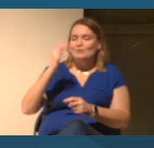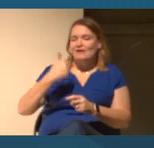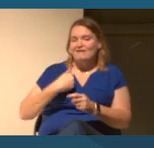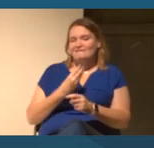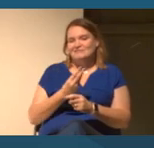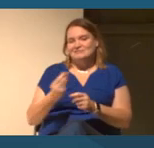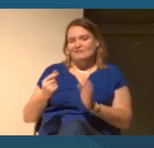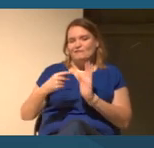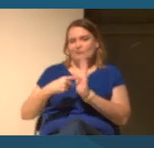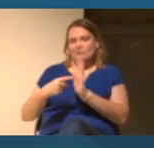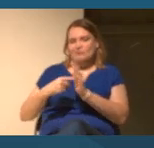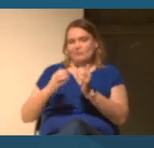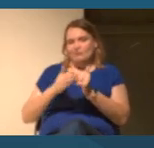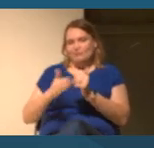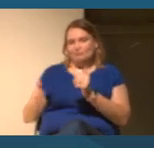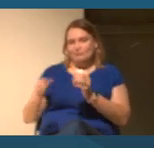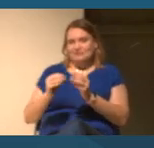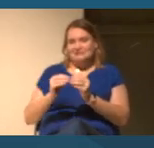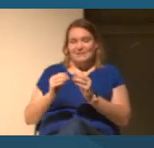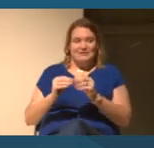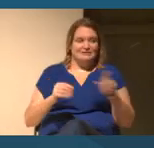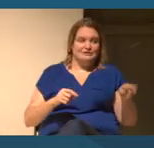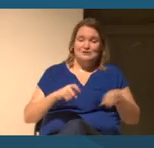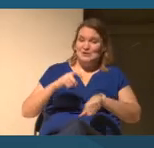Yeah. I regret that we're short on time, but one